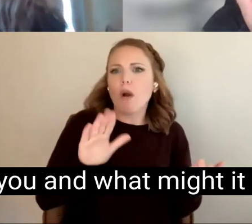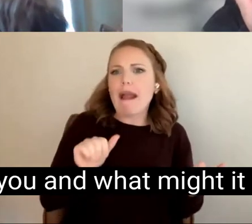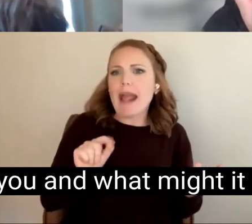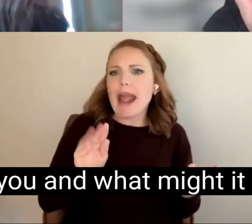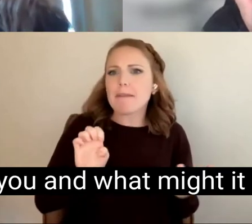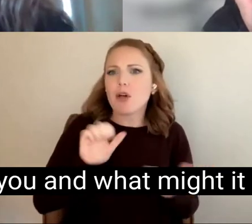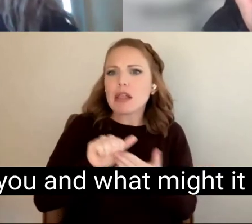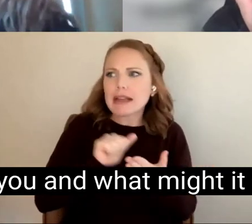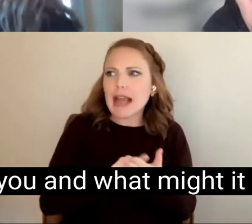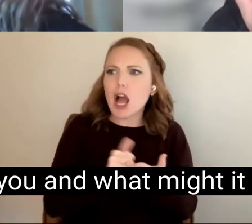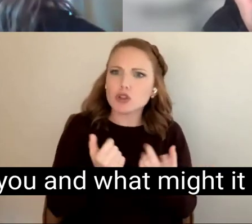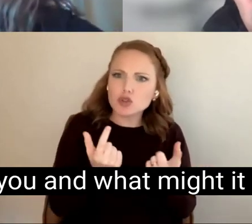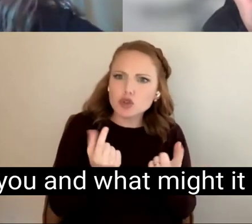done for you and what might it do in the